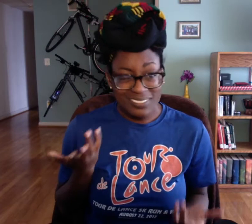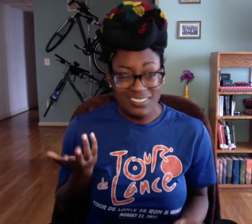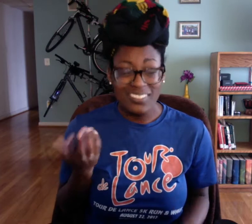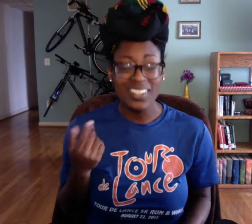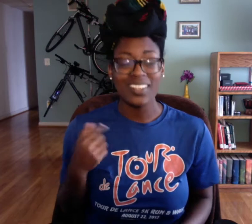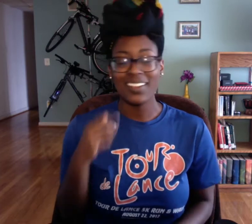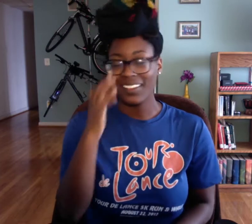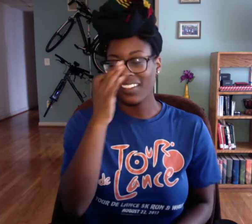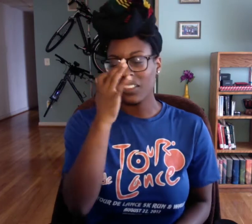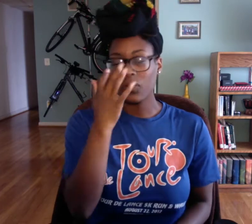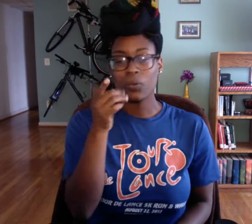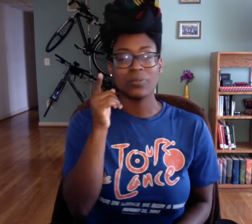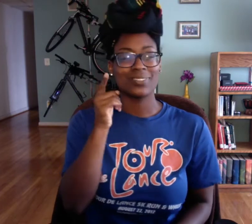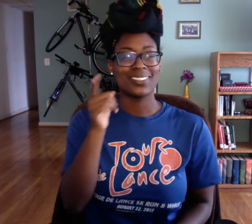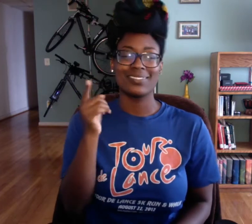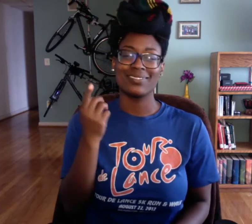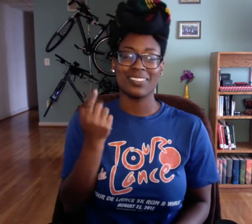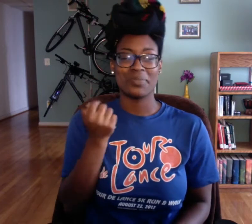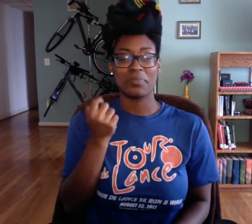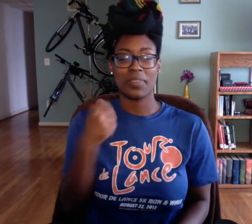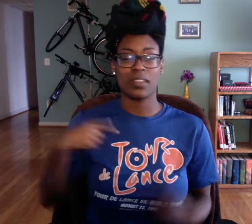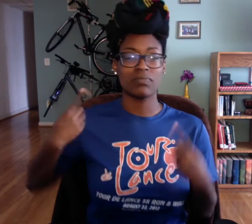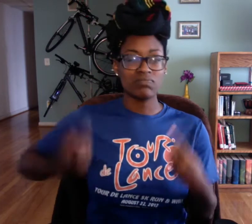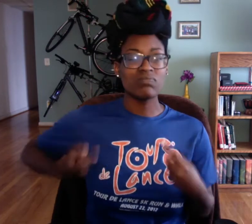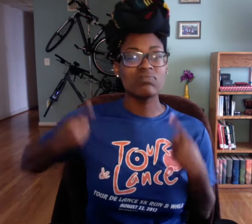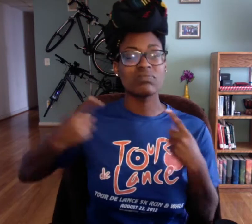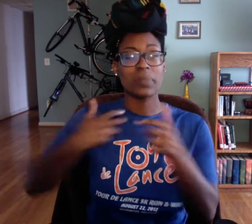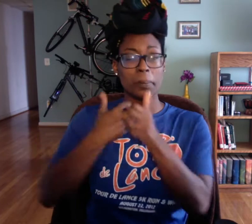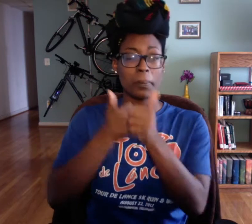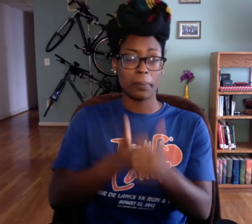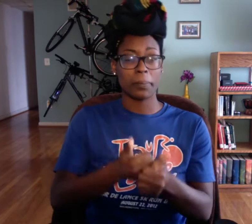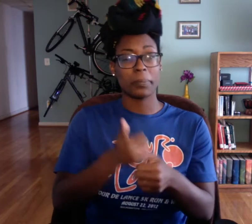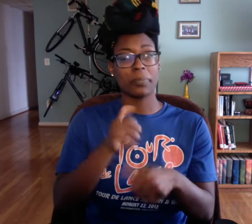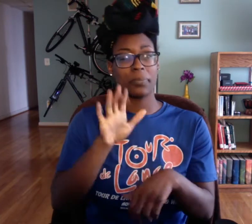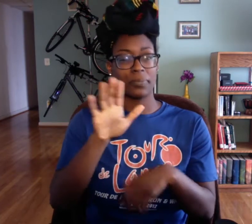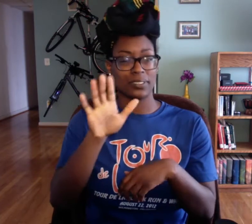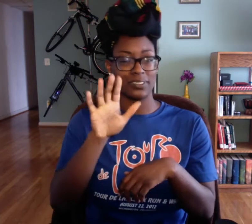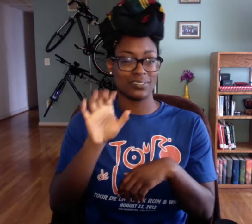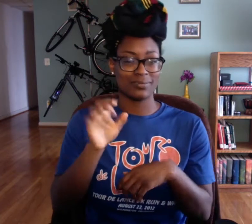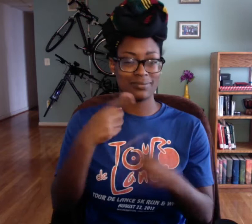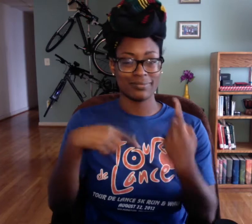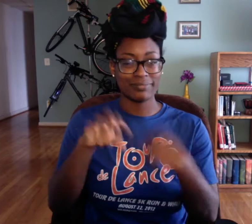He--his hands are flying and I'm like what is going on?